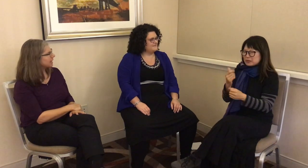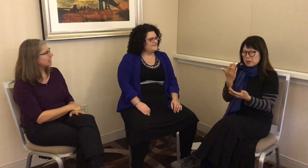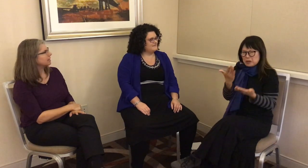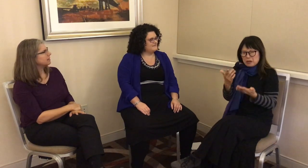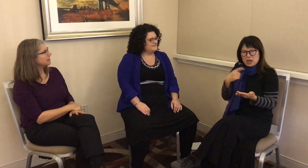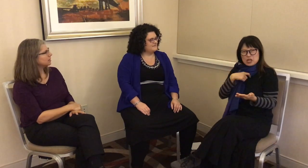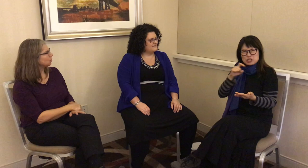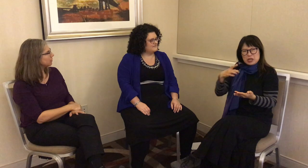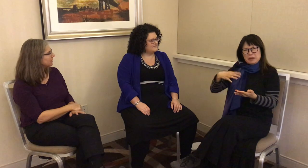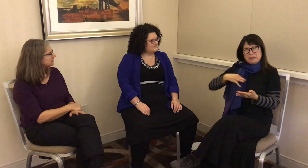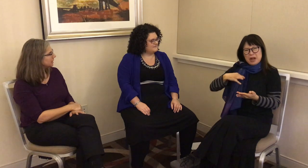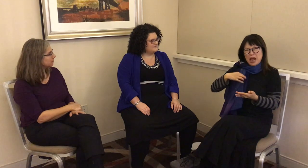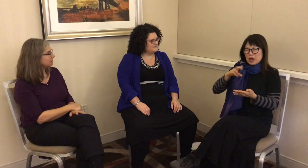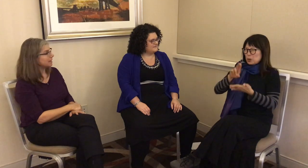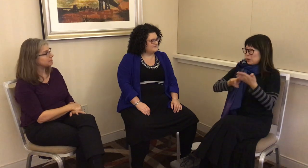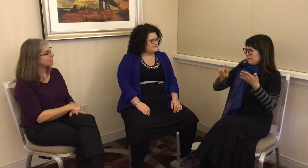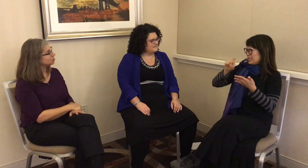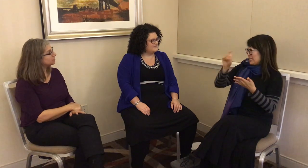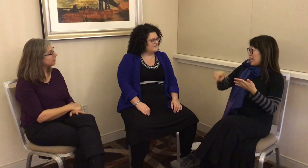“This is very interesting” – his worked fascinated me – “maybe I should apply